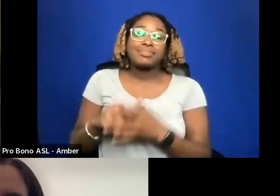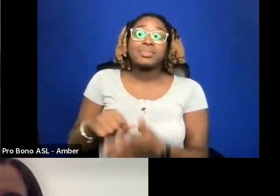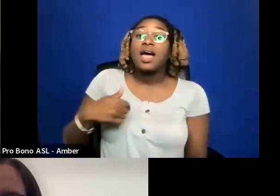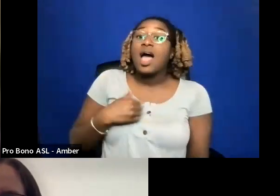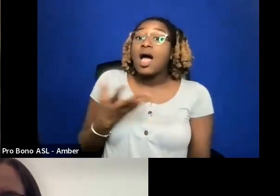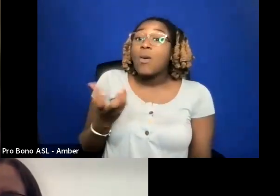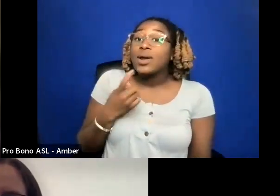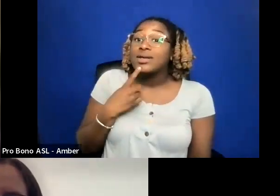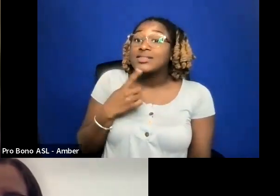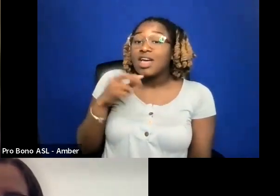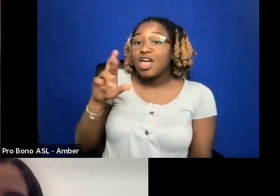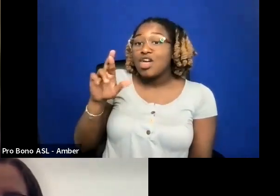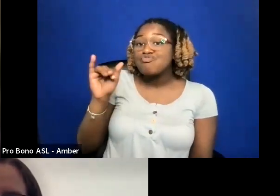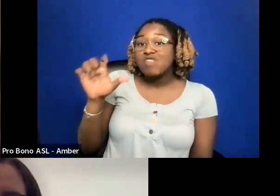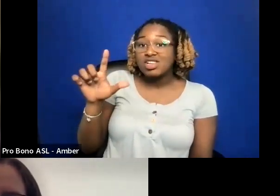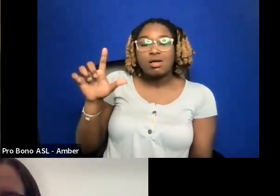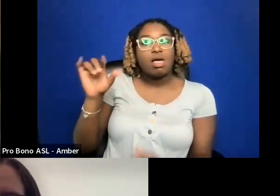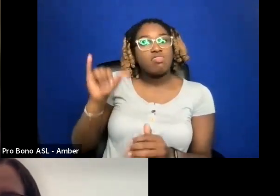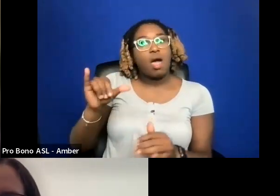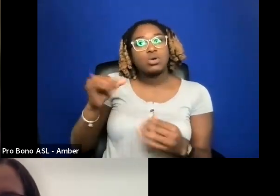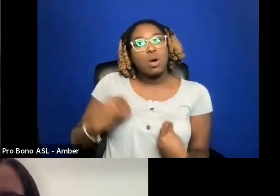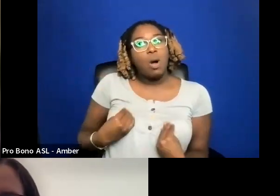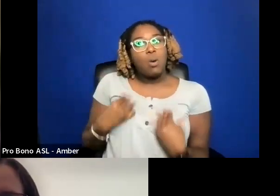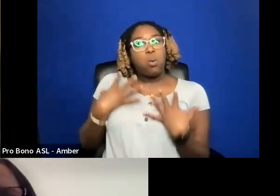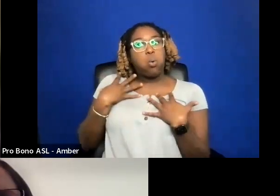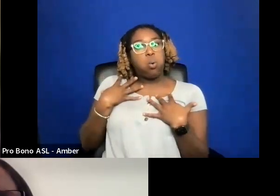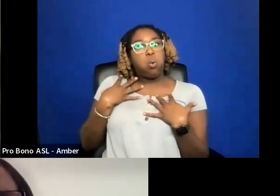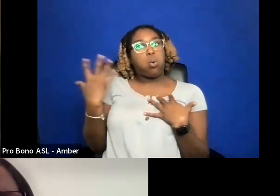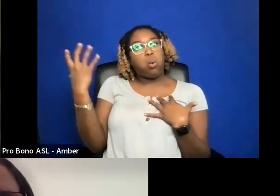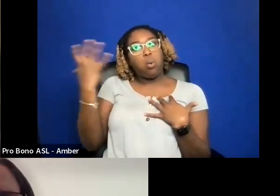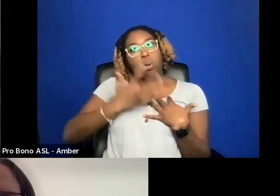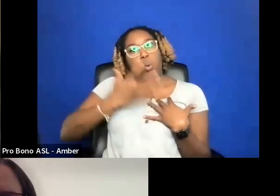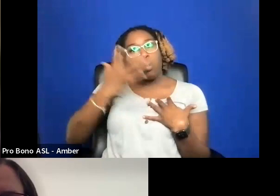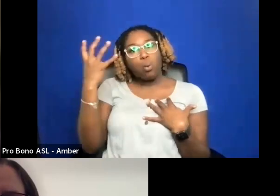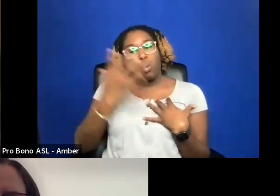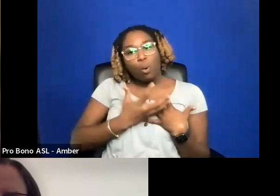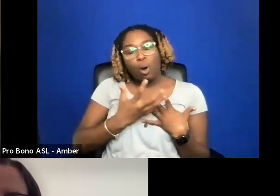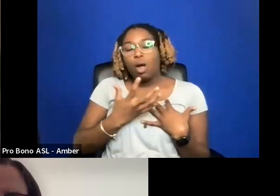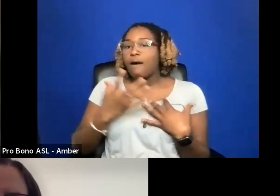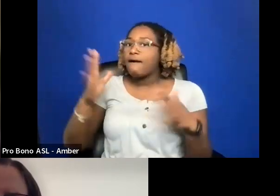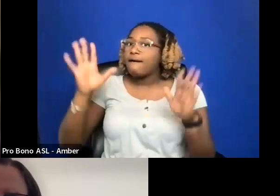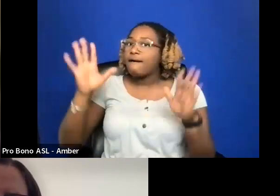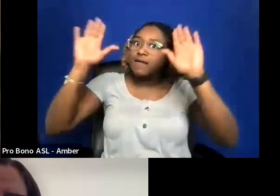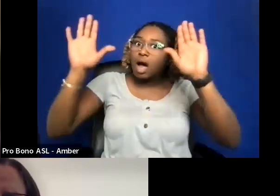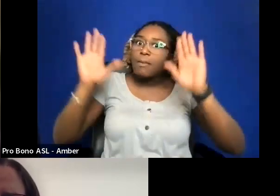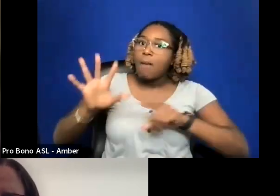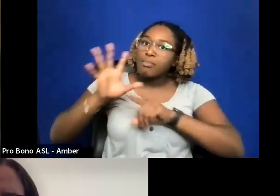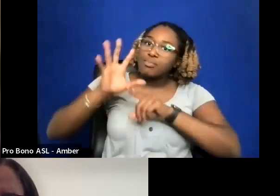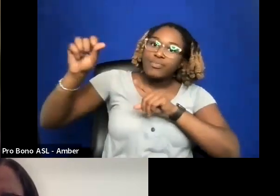THAT WAS REALLY INSPIRING AND PHENOMENAL. I CAN'T WAIT FOR THAT BOOK TO ARRIVE MAN.